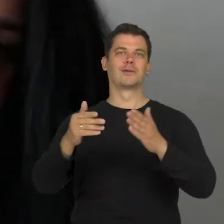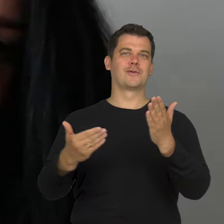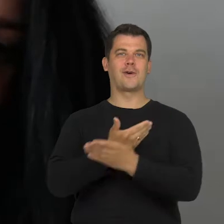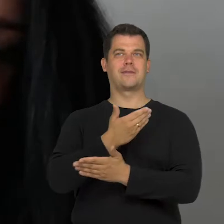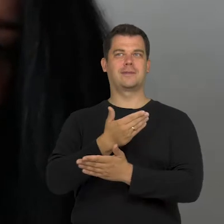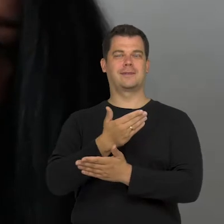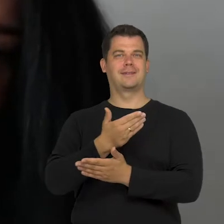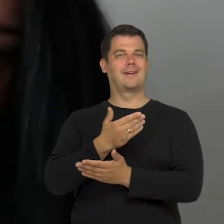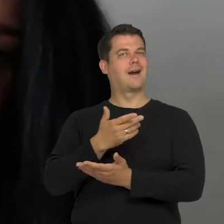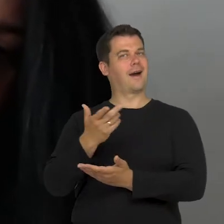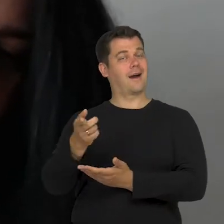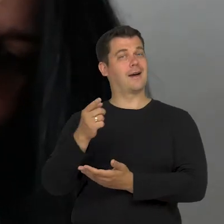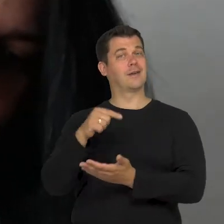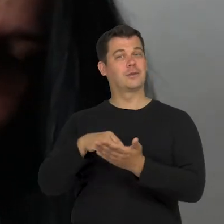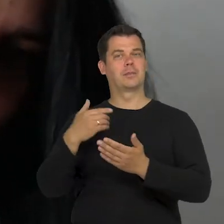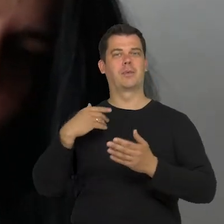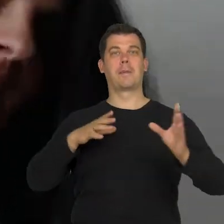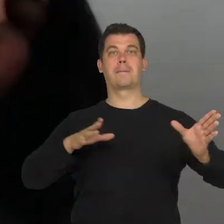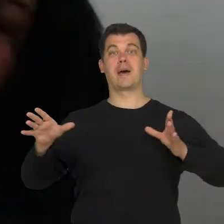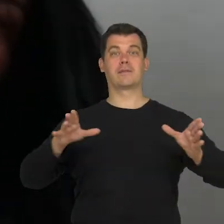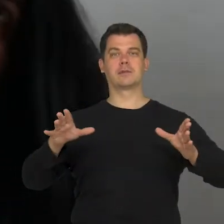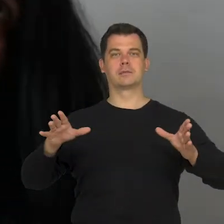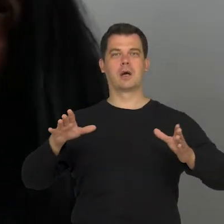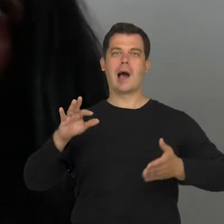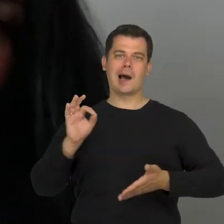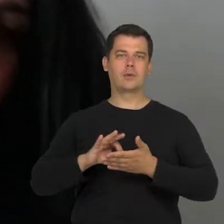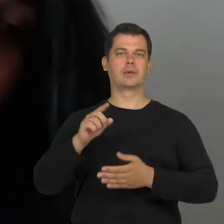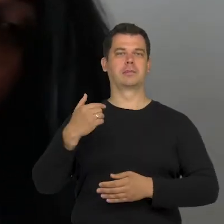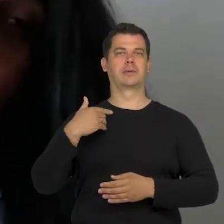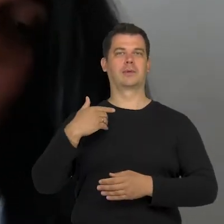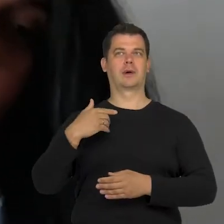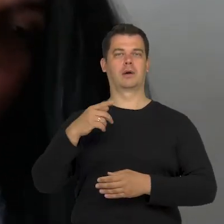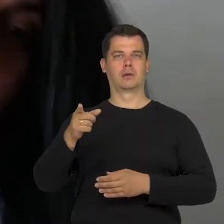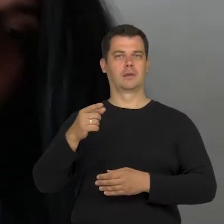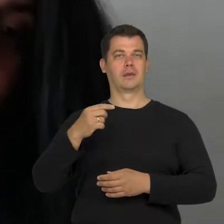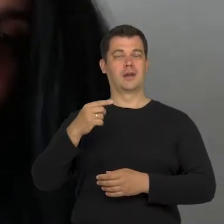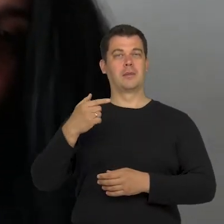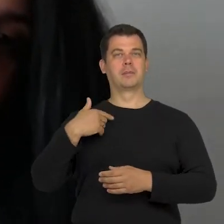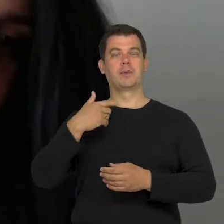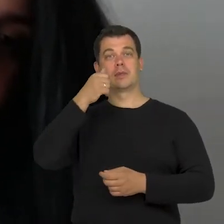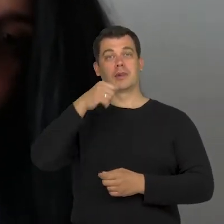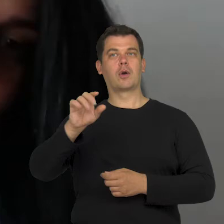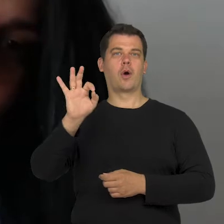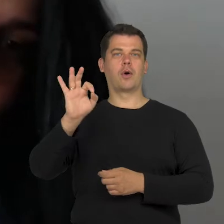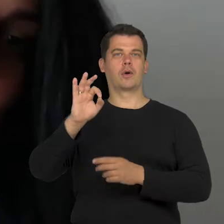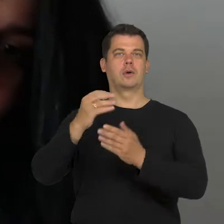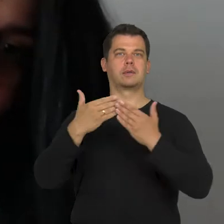during our Tisza Be-Aw performance a review appeared in a biweekly magazine about Teatr 21.